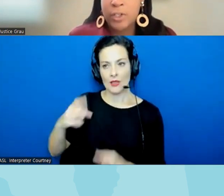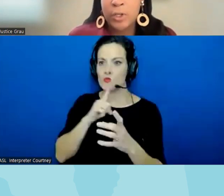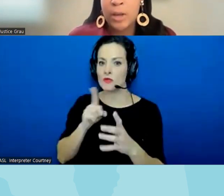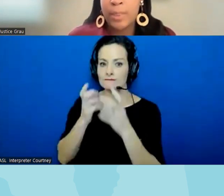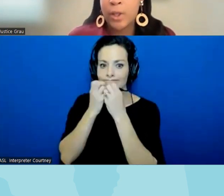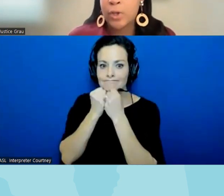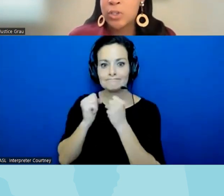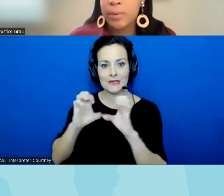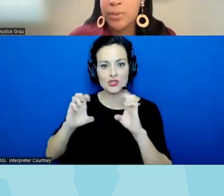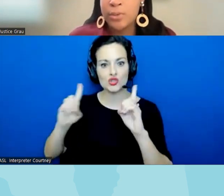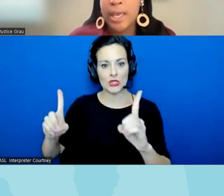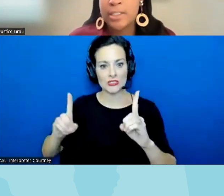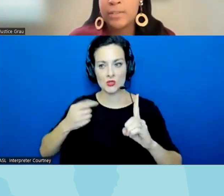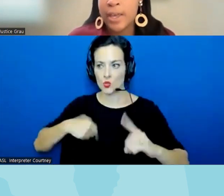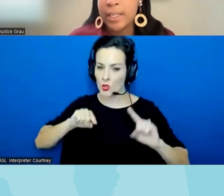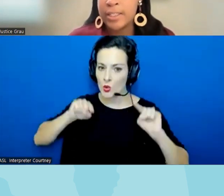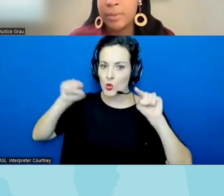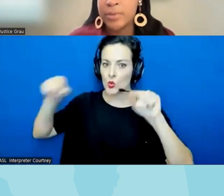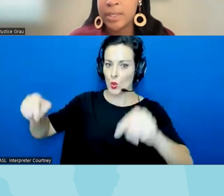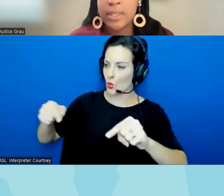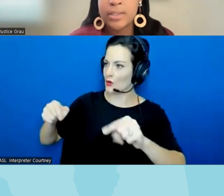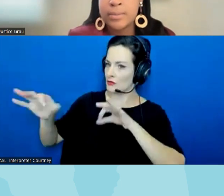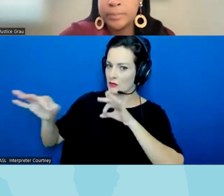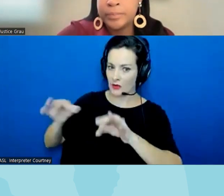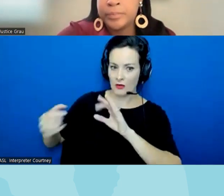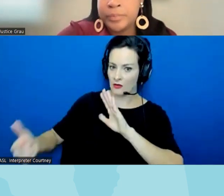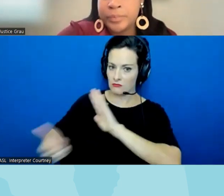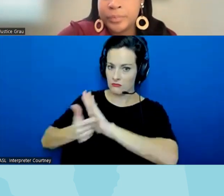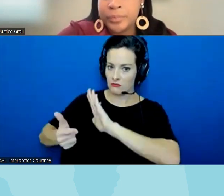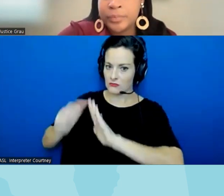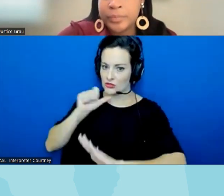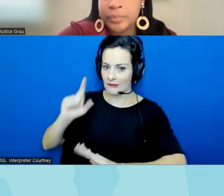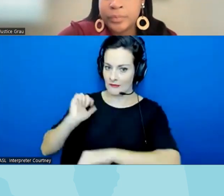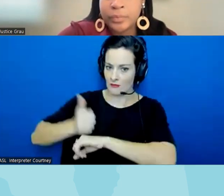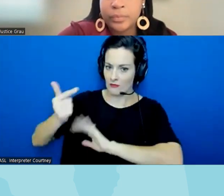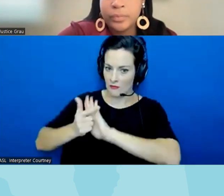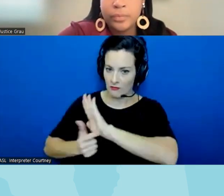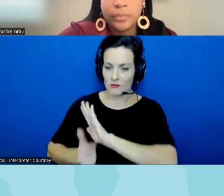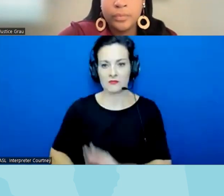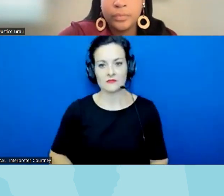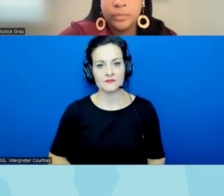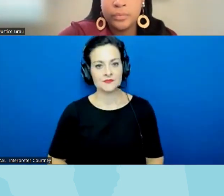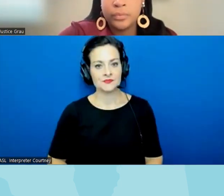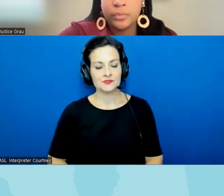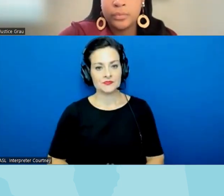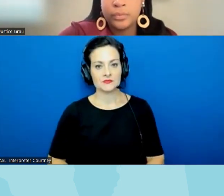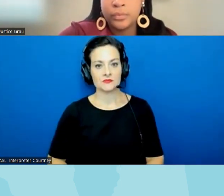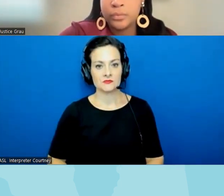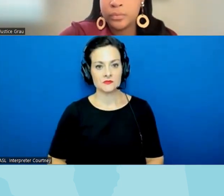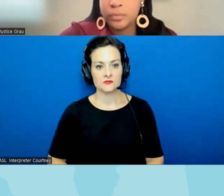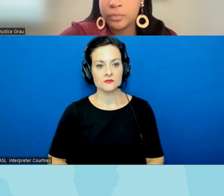turned up in large numbers who testify against bills like these Justice I think that we have